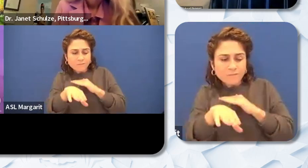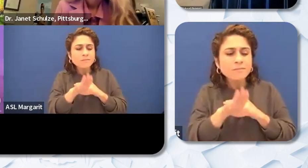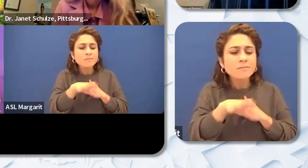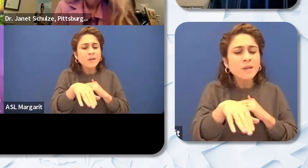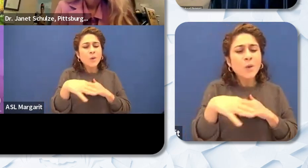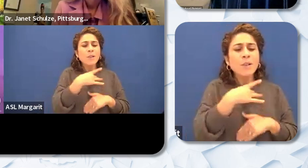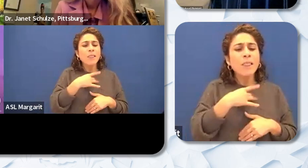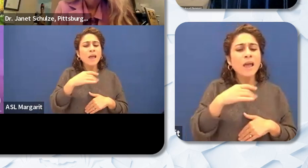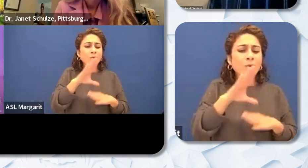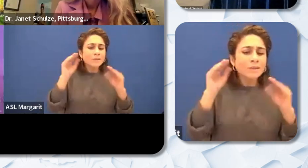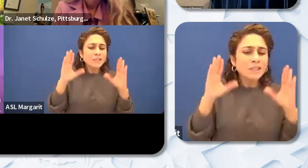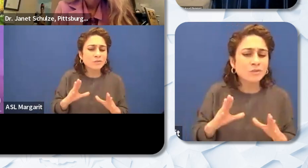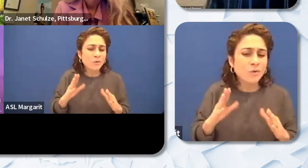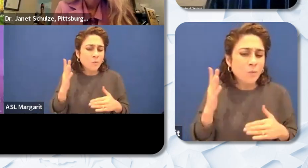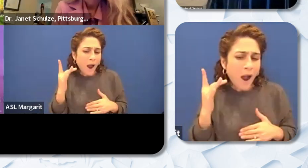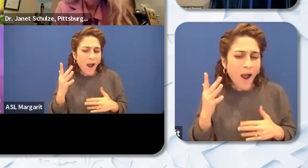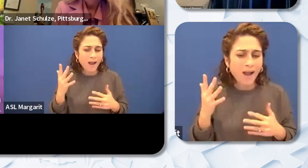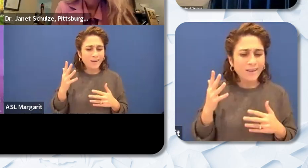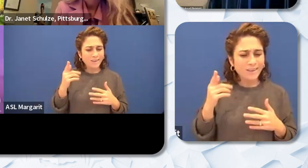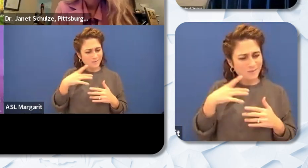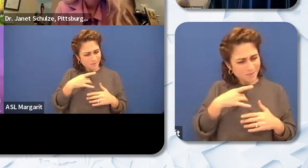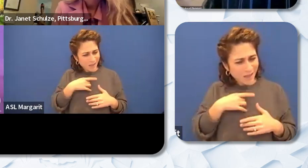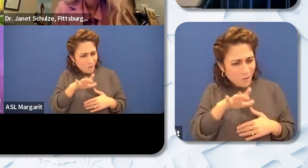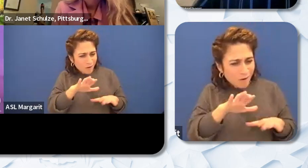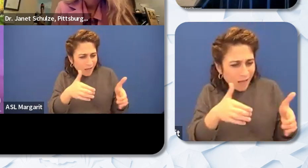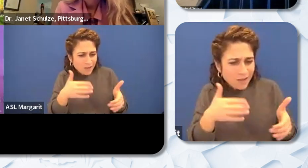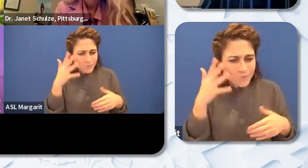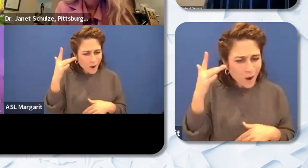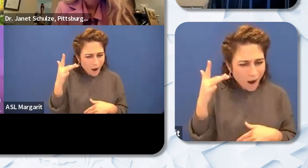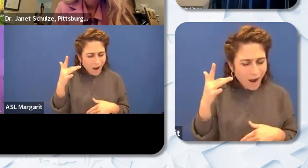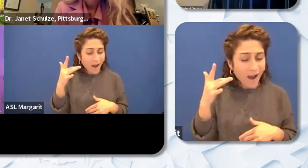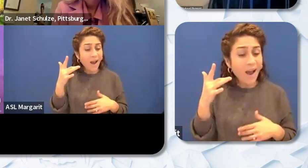that way you can get a better picture an idea. And then you can relay that with the team to again